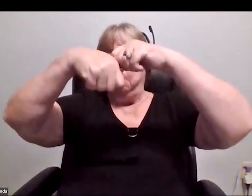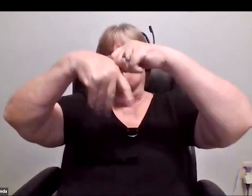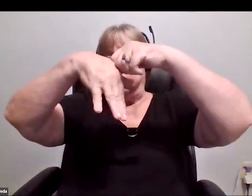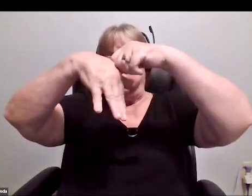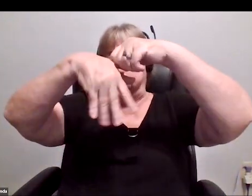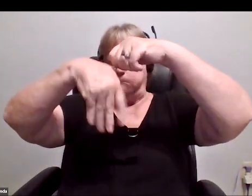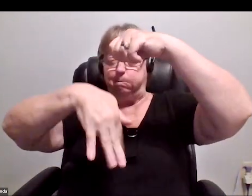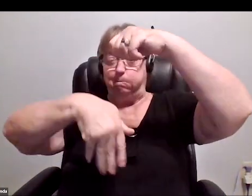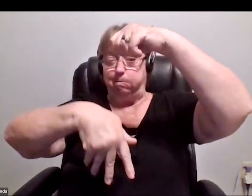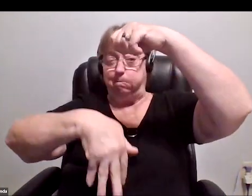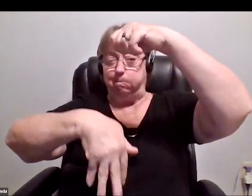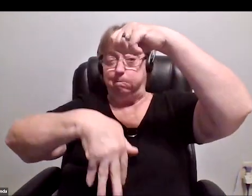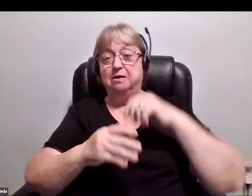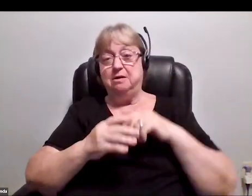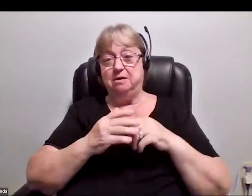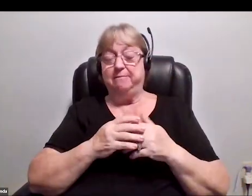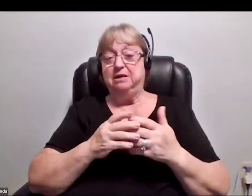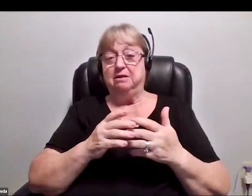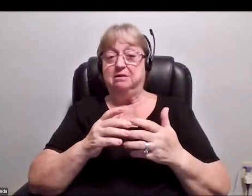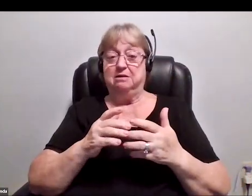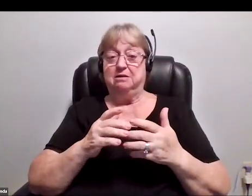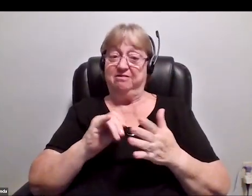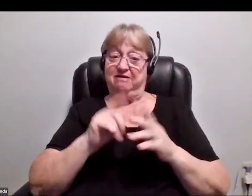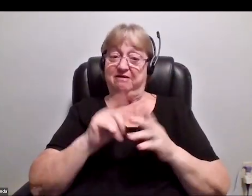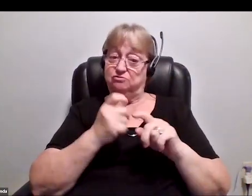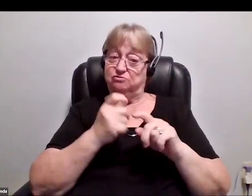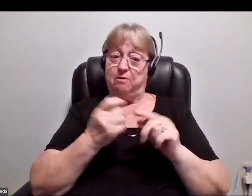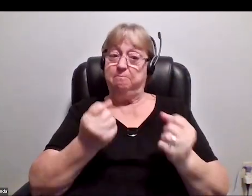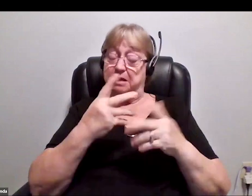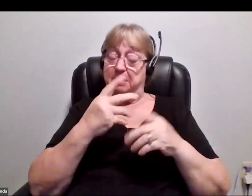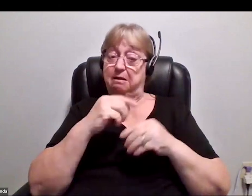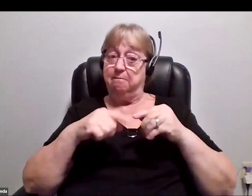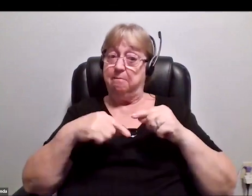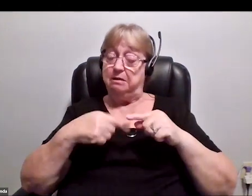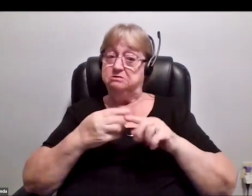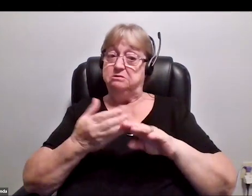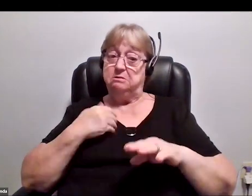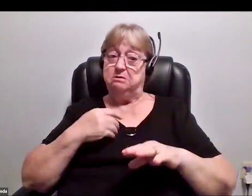These photos are obviously taken from a good number of miles away, so it's very small, but I think it's very cool.